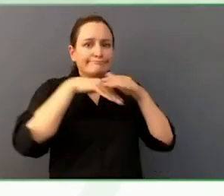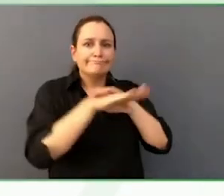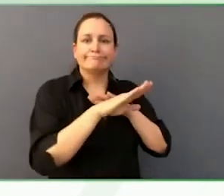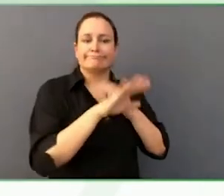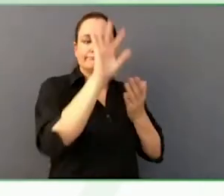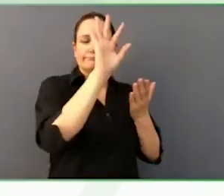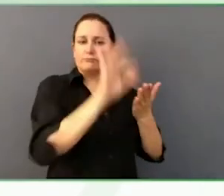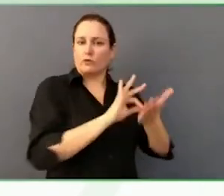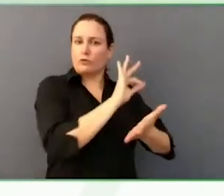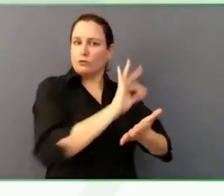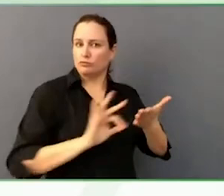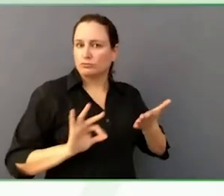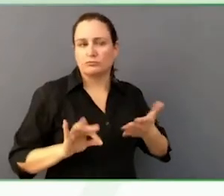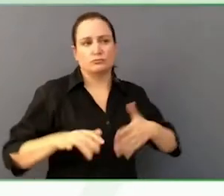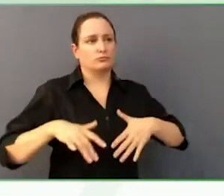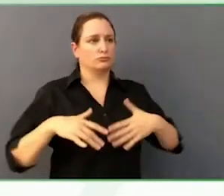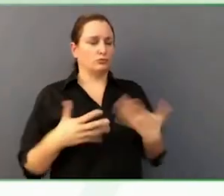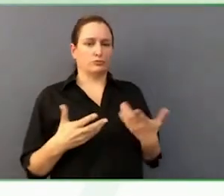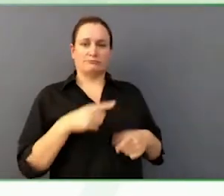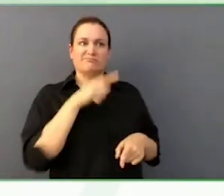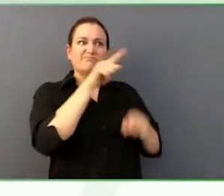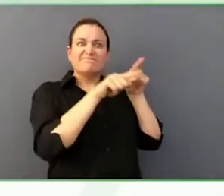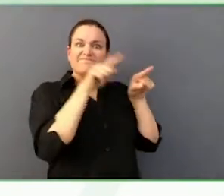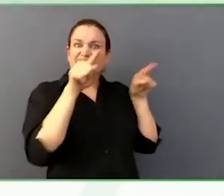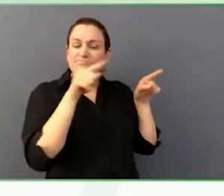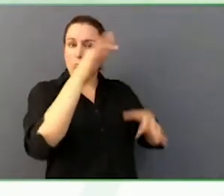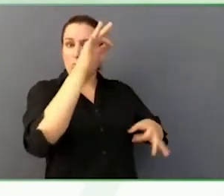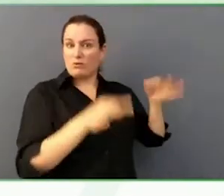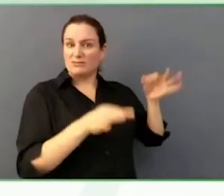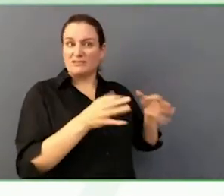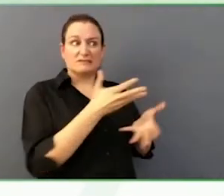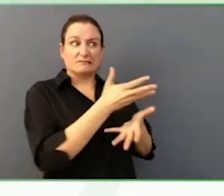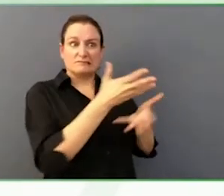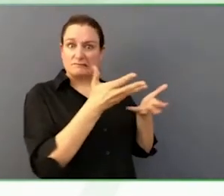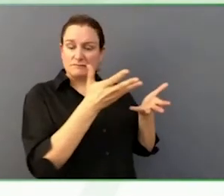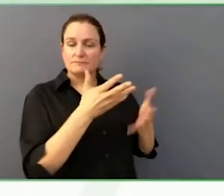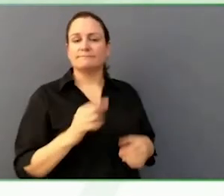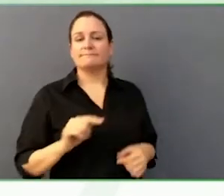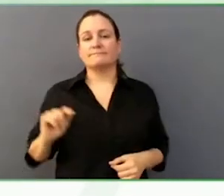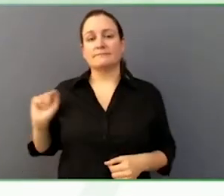I think that part of our discussion today really begins with the values